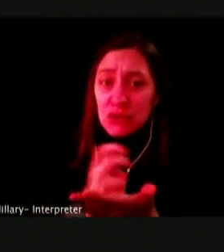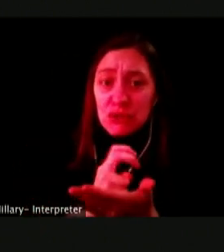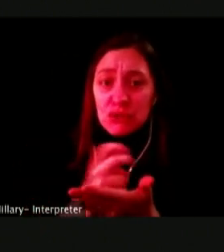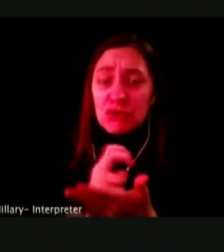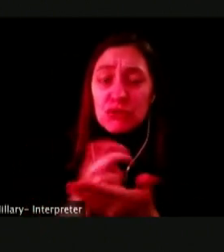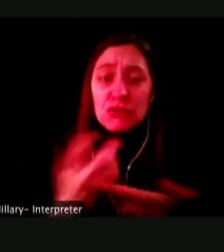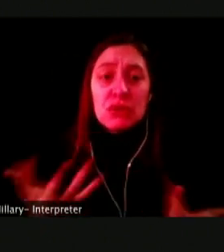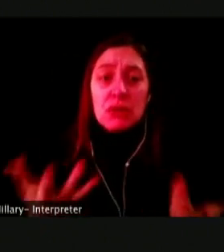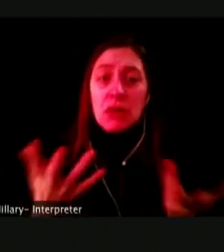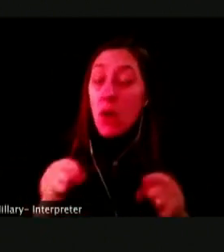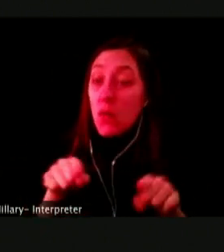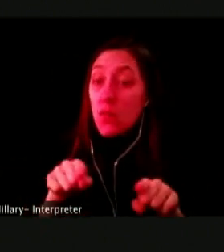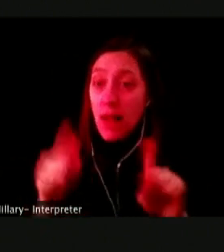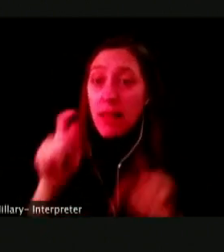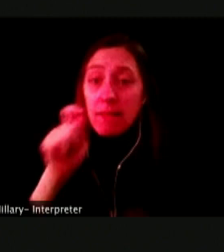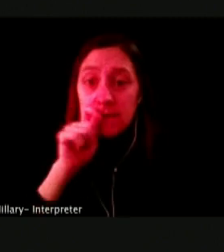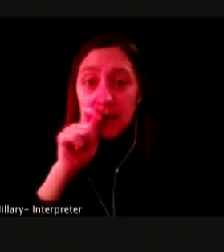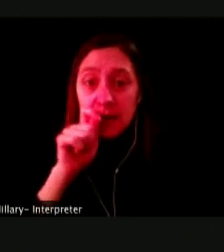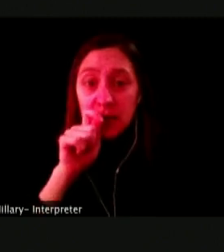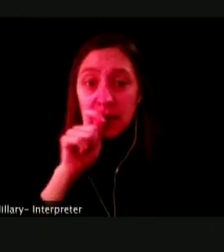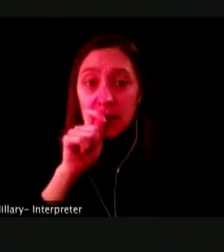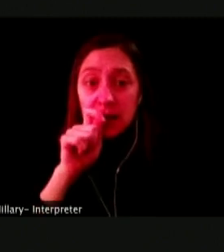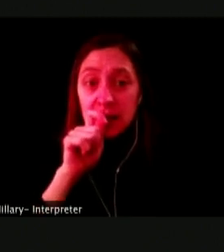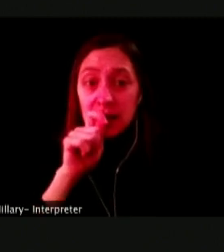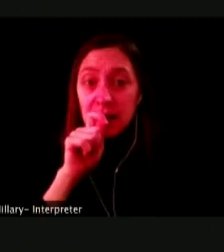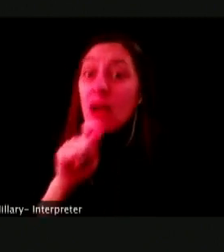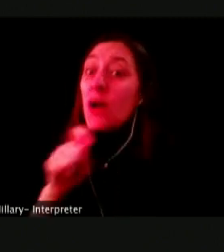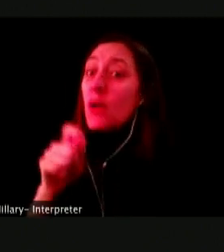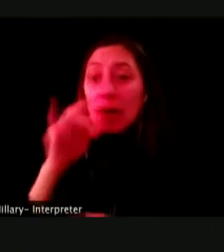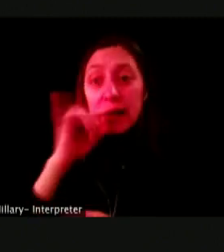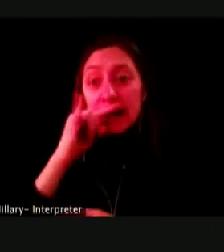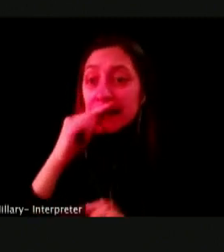THIS WHEN KIDS CAN'T REMEMBER WHERE THEY ARE.